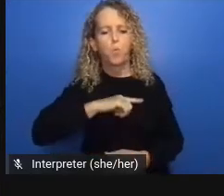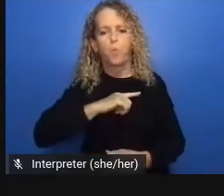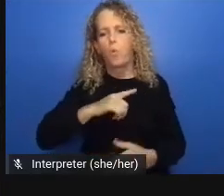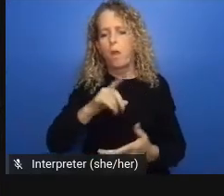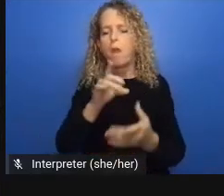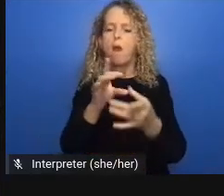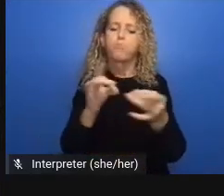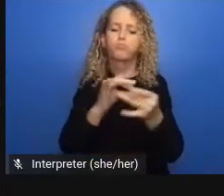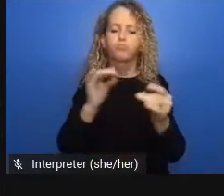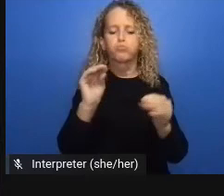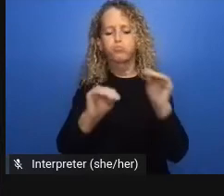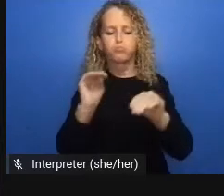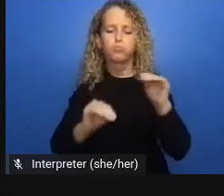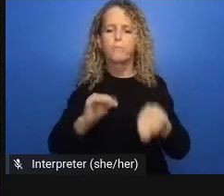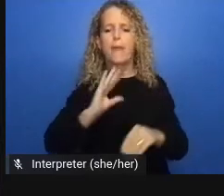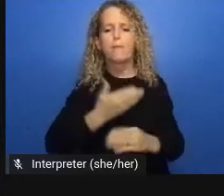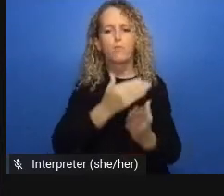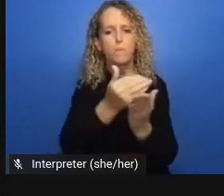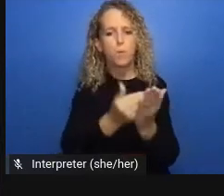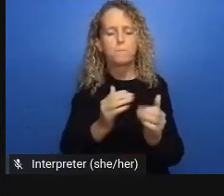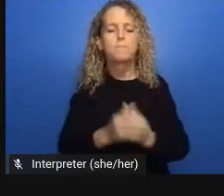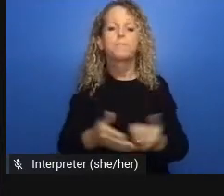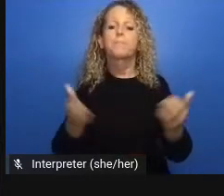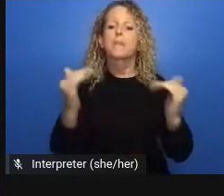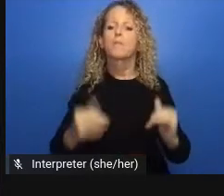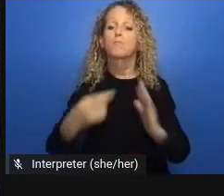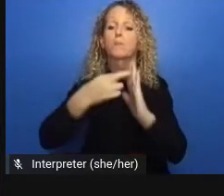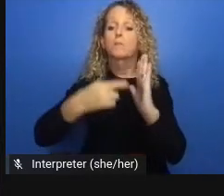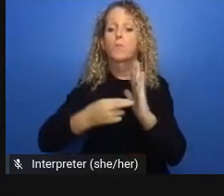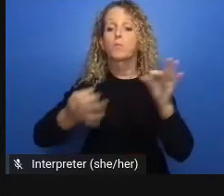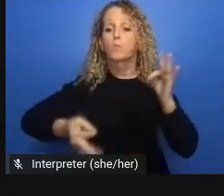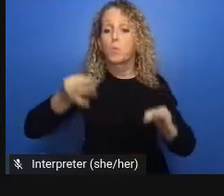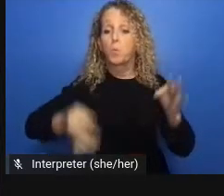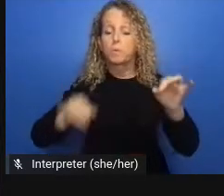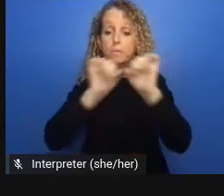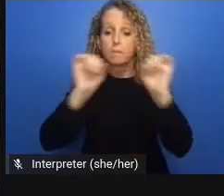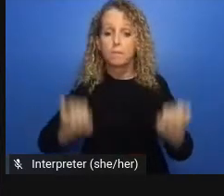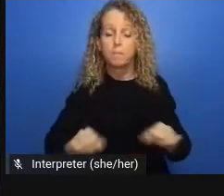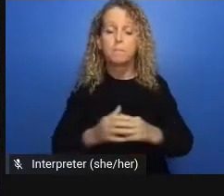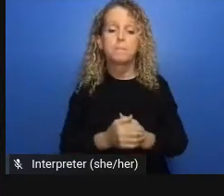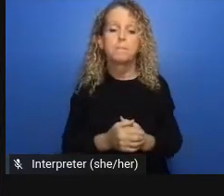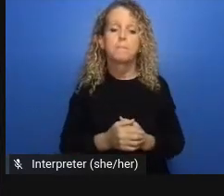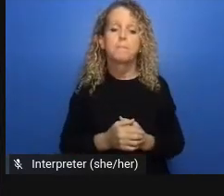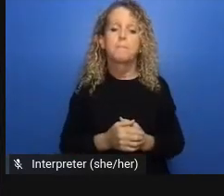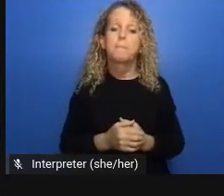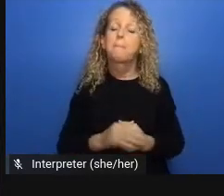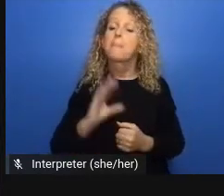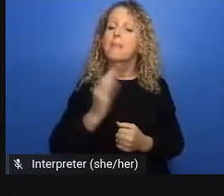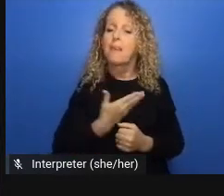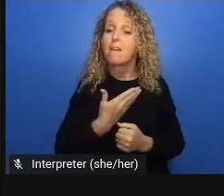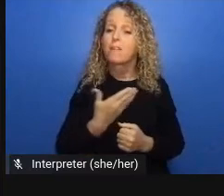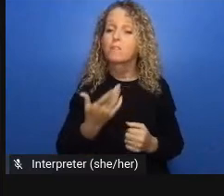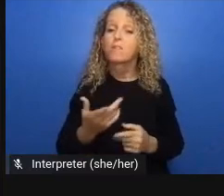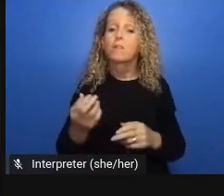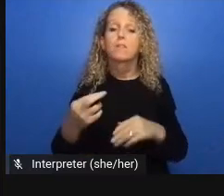access to social assistance social assistance is a provincial program and here in Nova Scotia